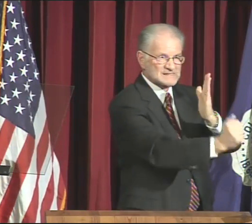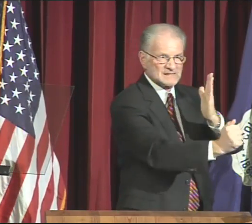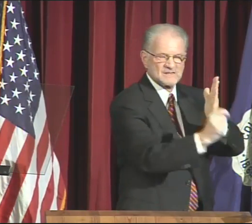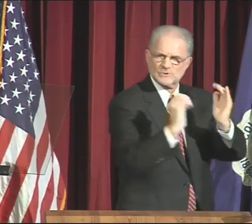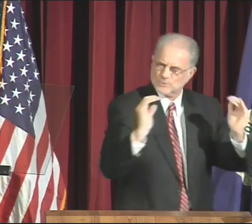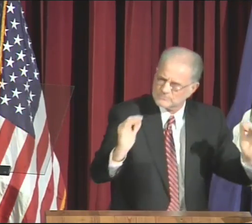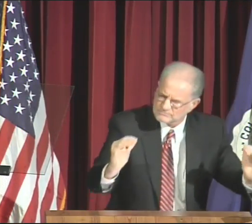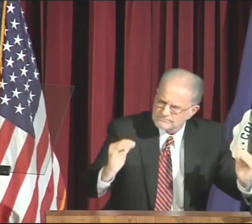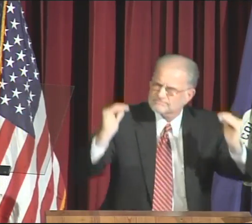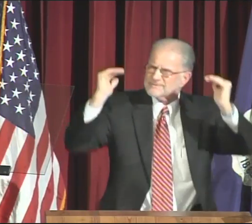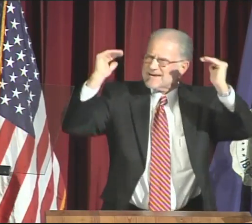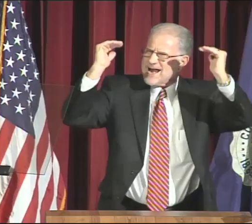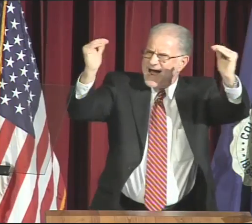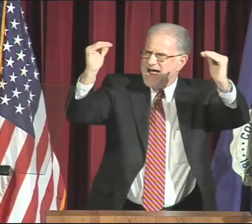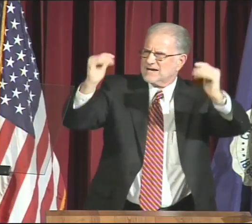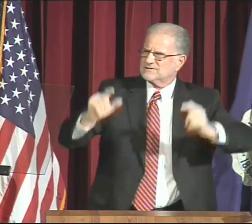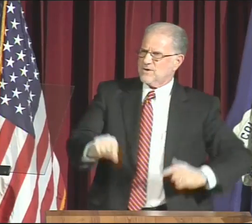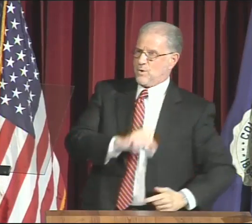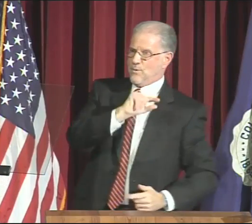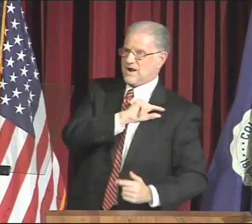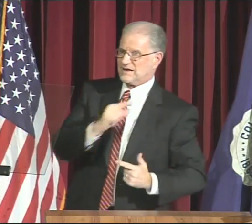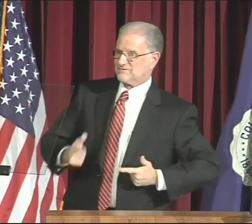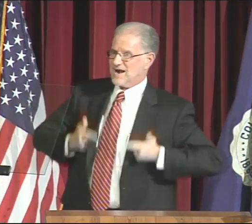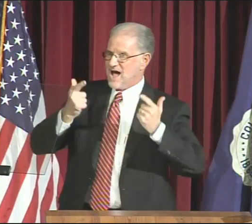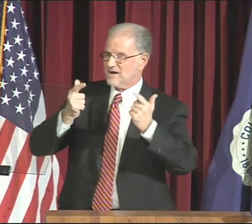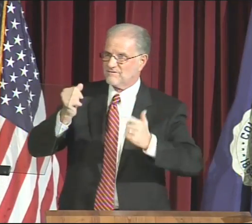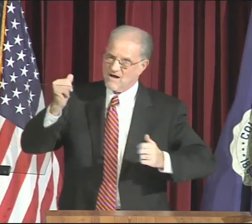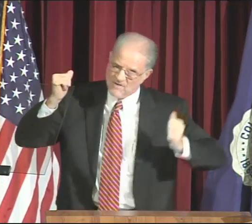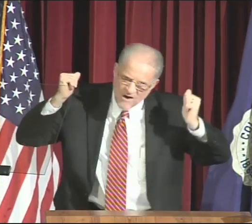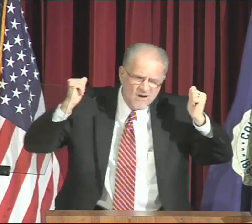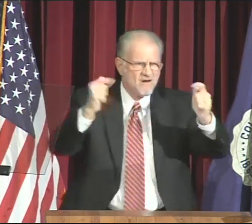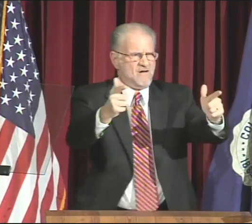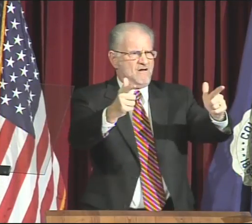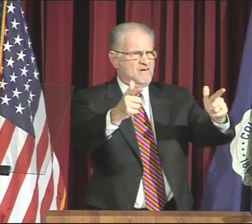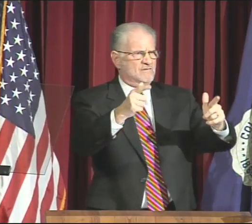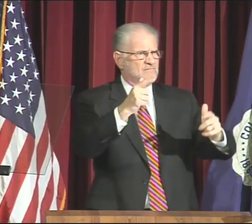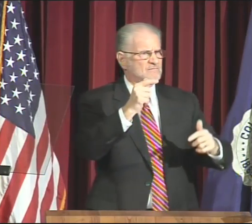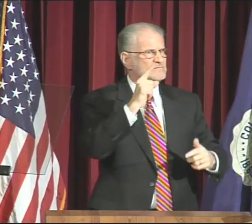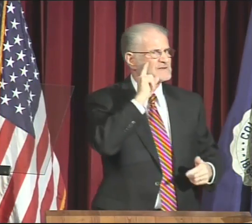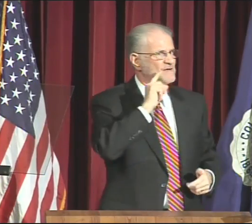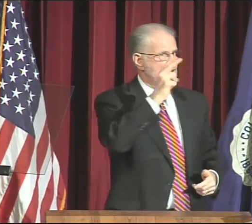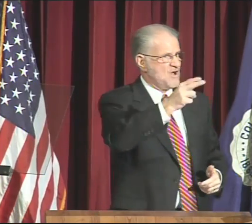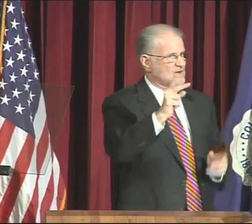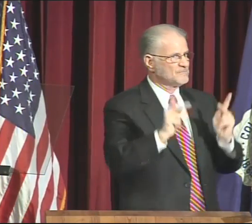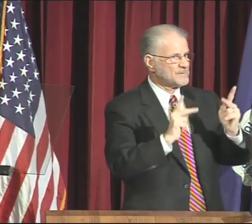and advocacy skills to enhance the quality of life of all Deaf